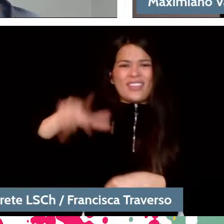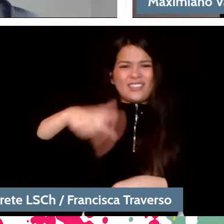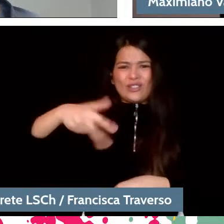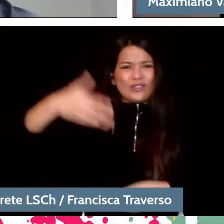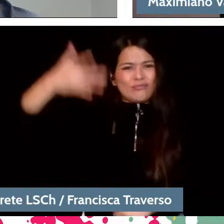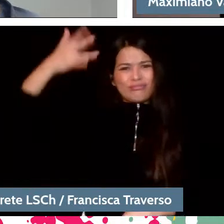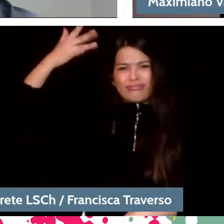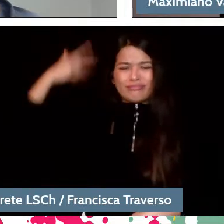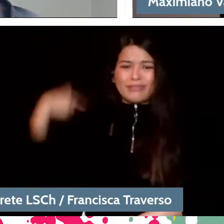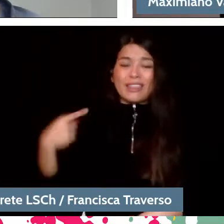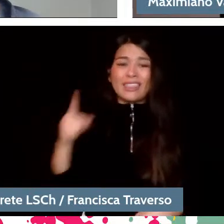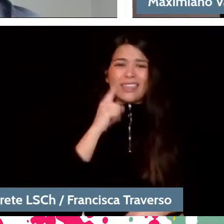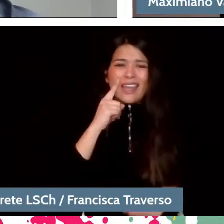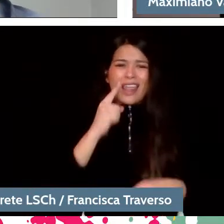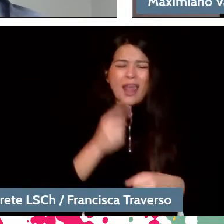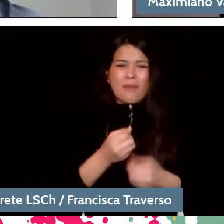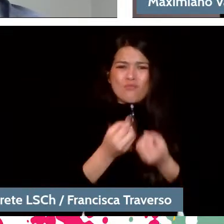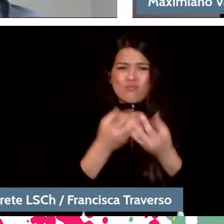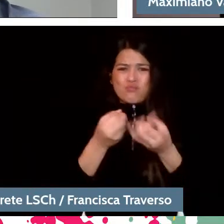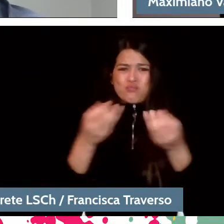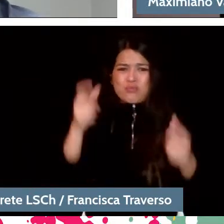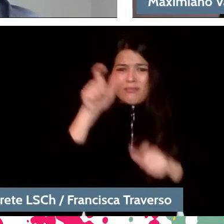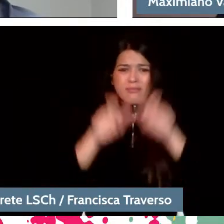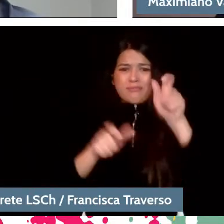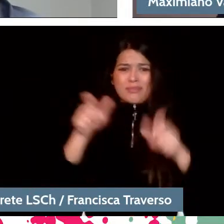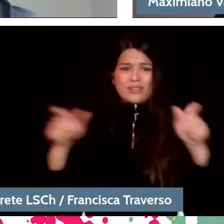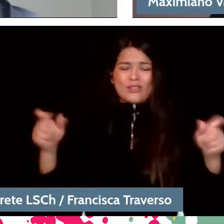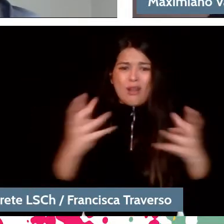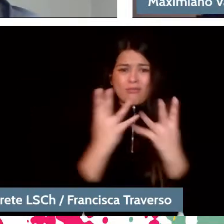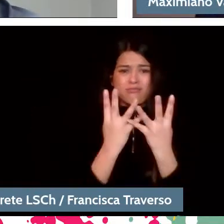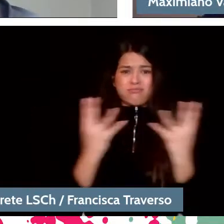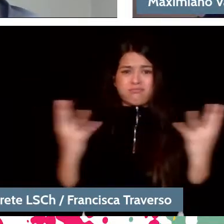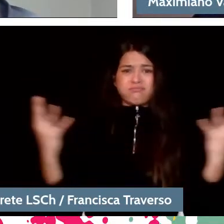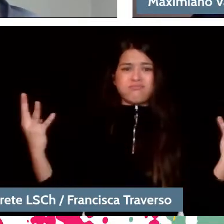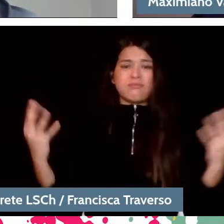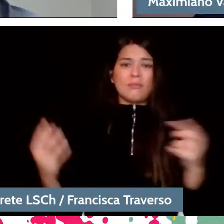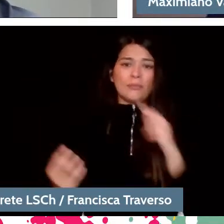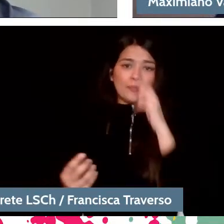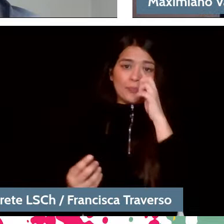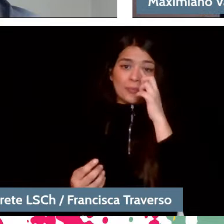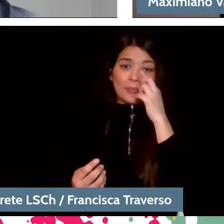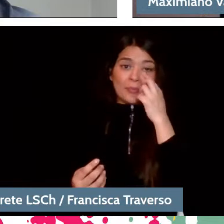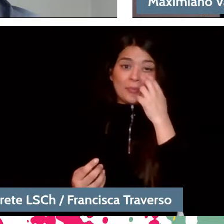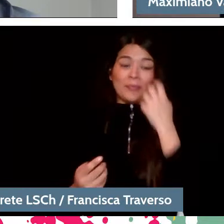Therefore, they wanted to do it with a huge choir and for that they had to have a significant number of musicians.